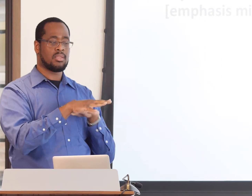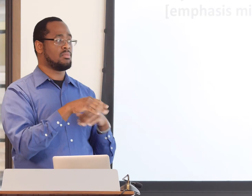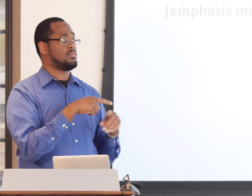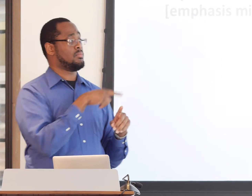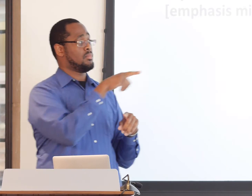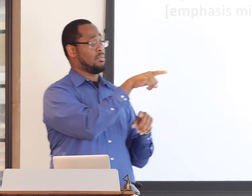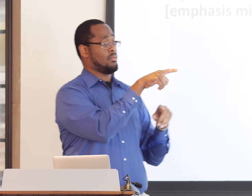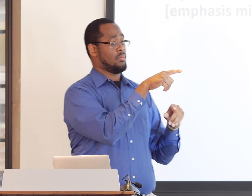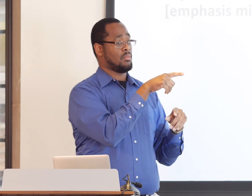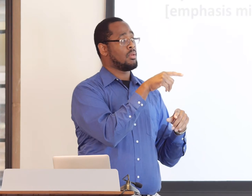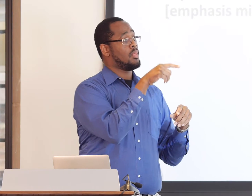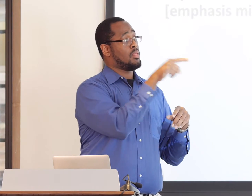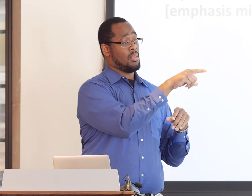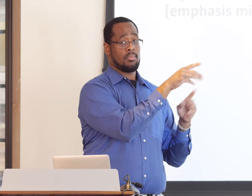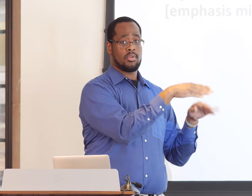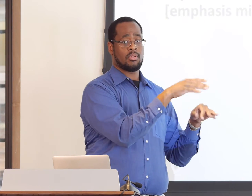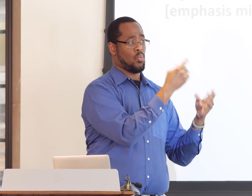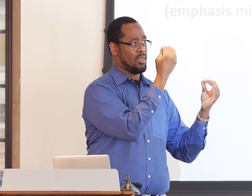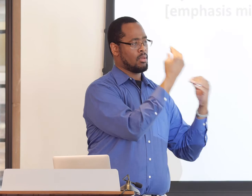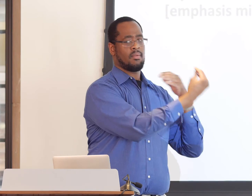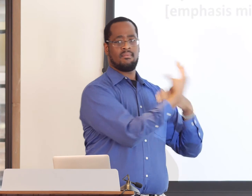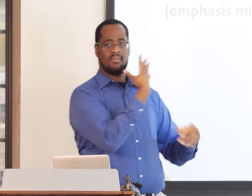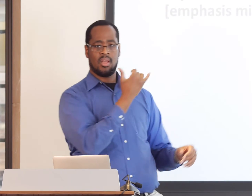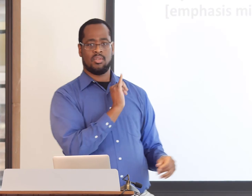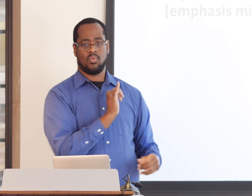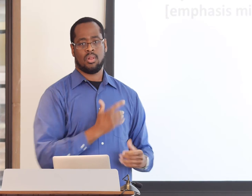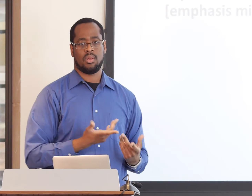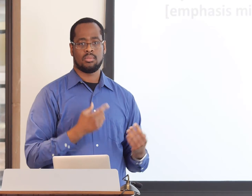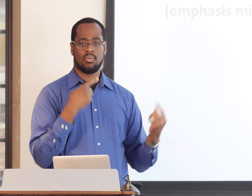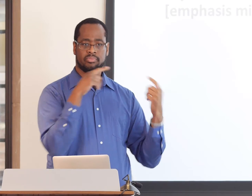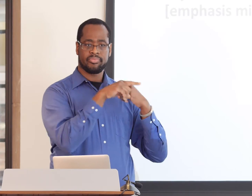And we also have to take into account our personal biases and our beliefs will affect